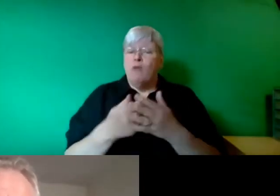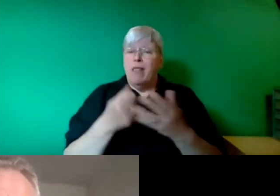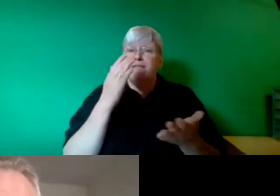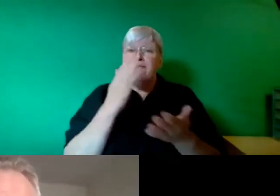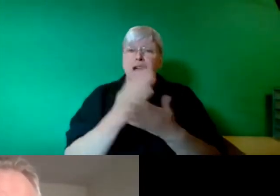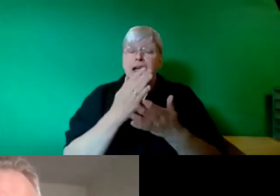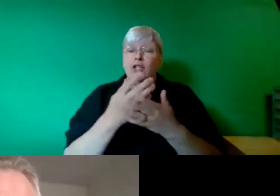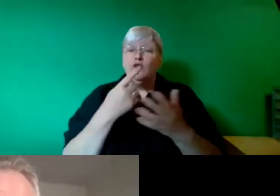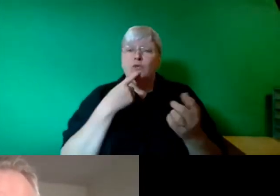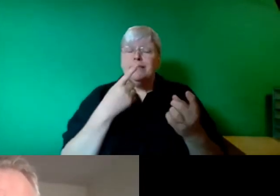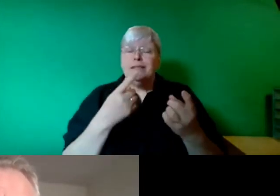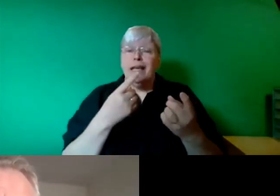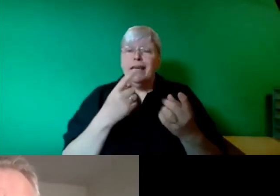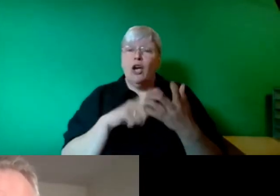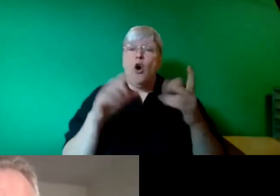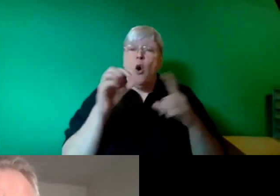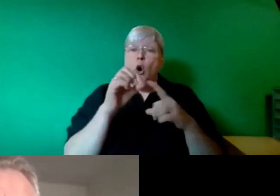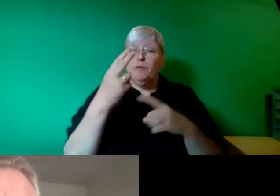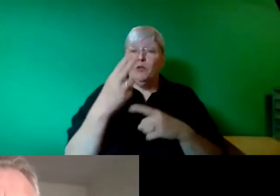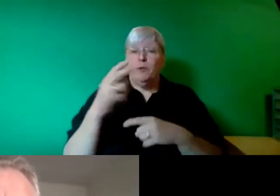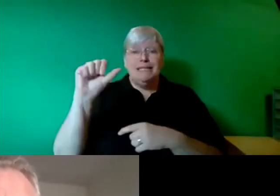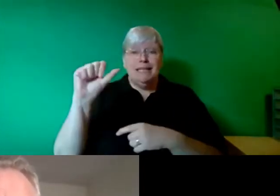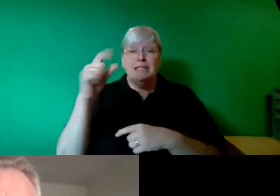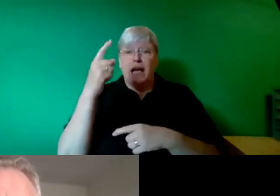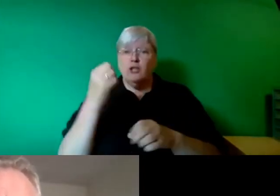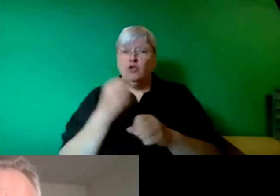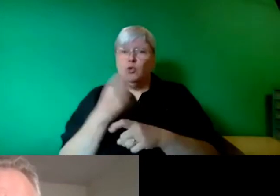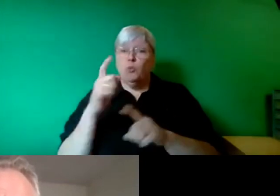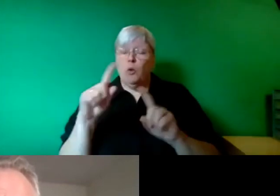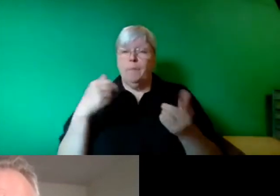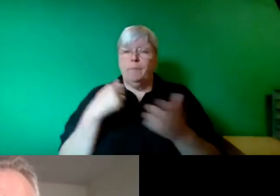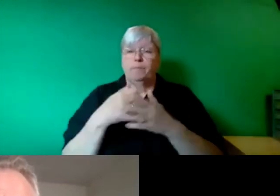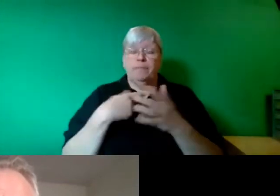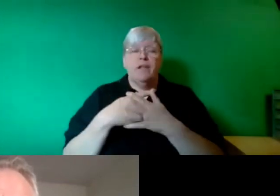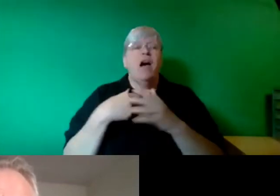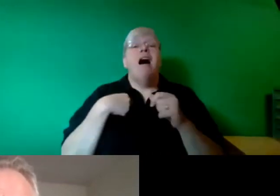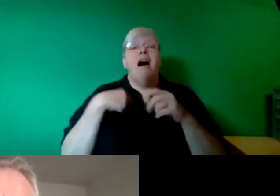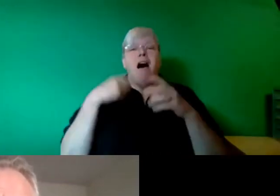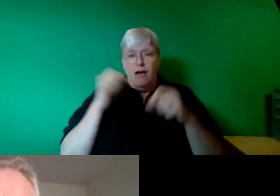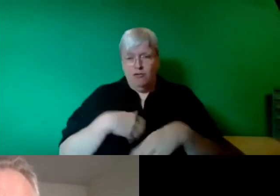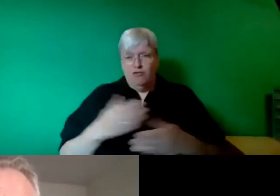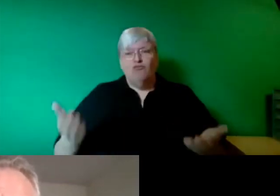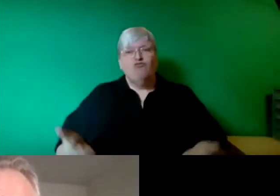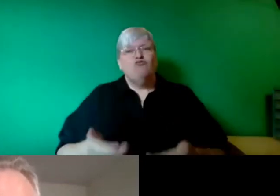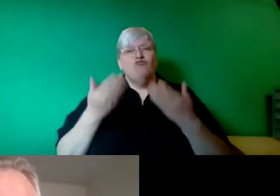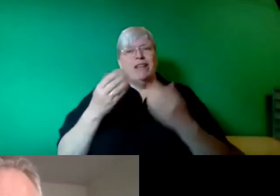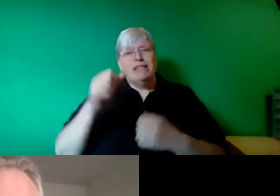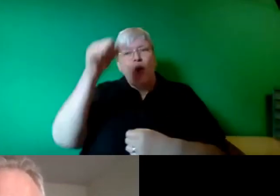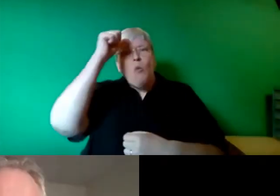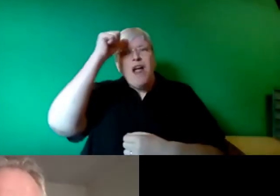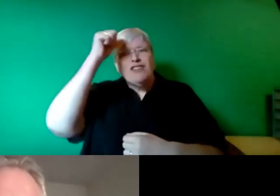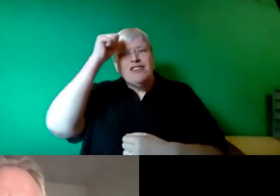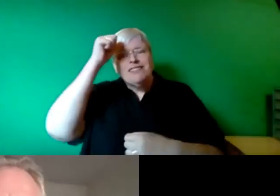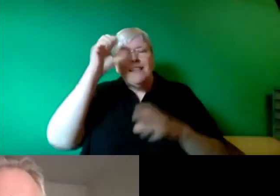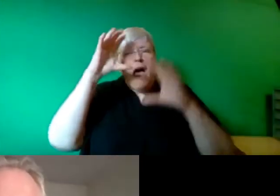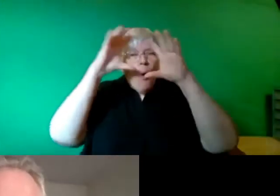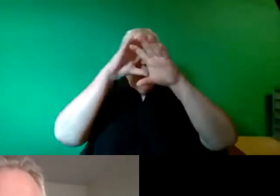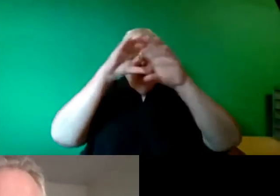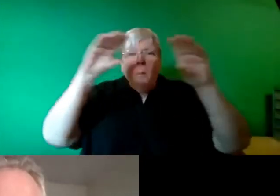COP26 can do is spread awareness that despite all the years of pledges and promises